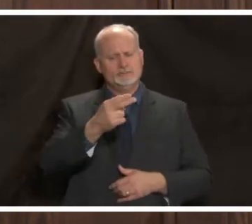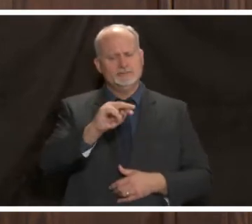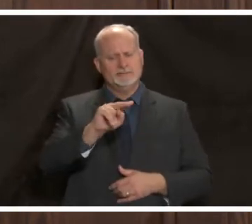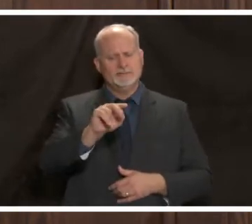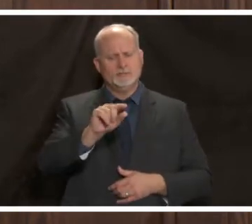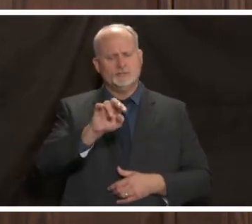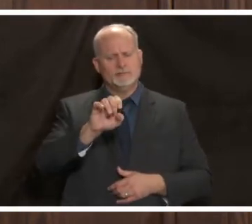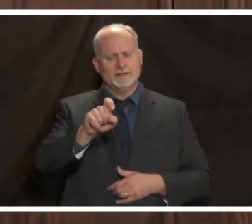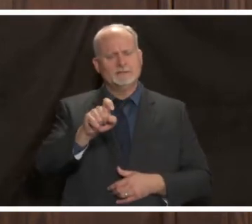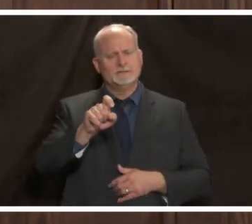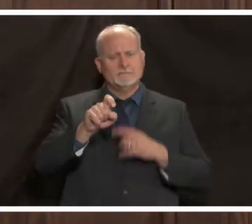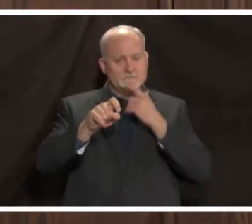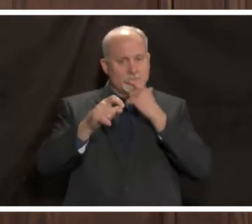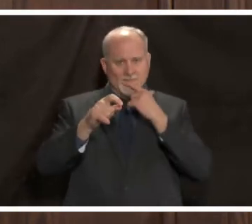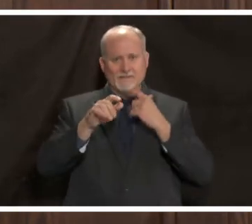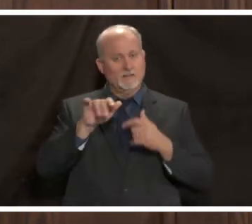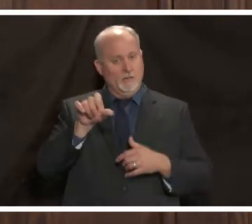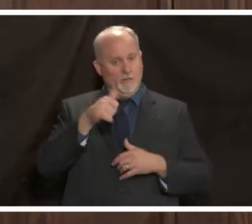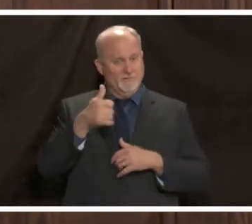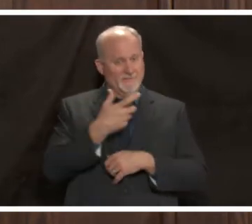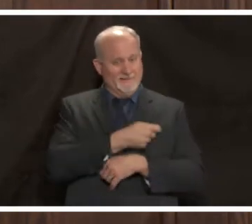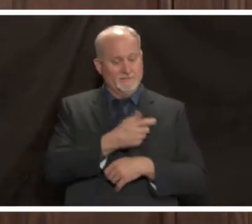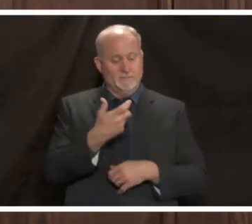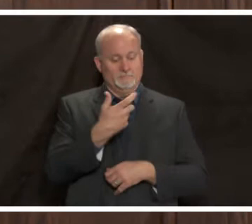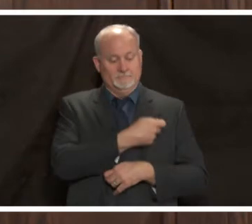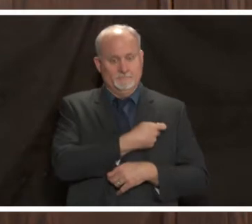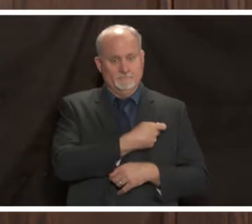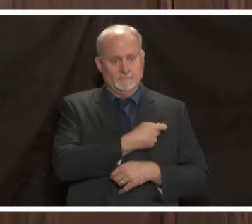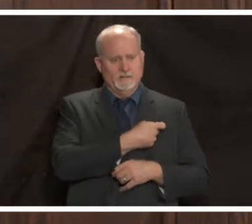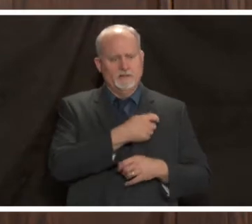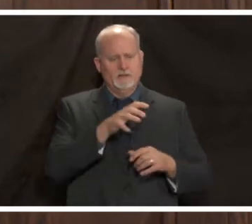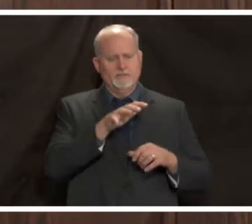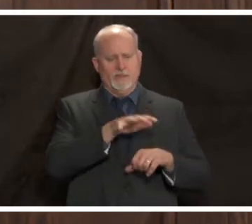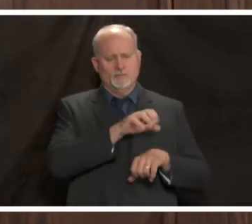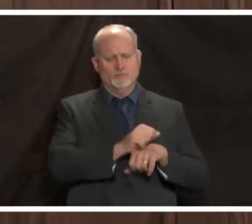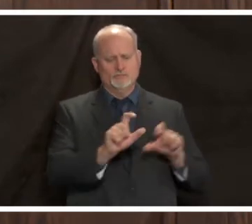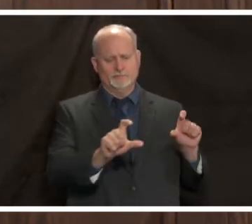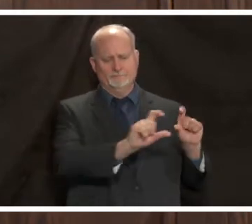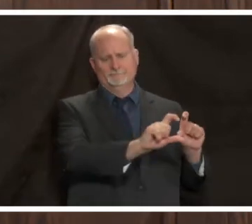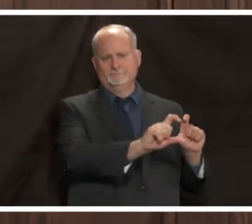there's a resi they've reserved for you the second one so i'm not worried about the two doses getting